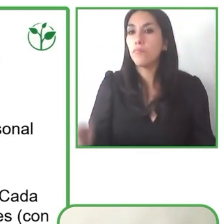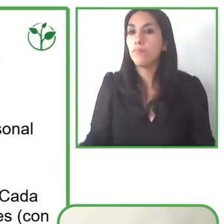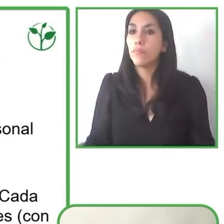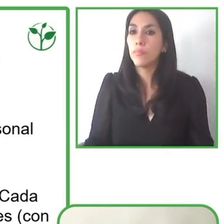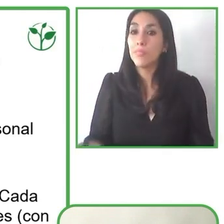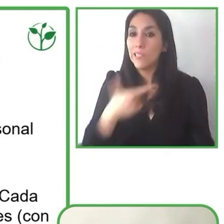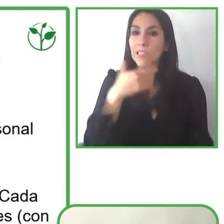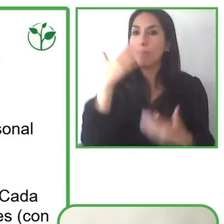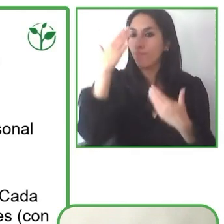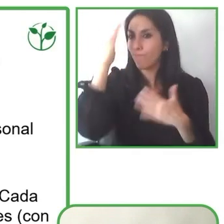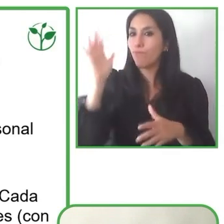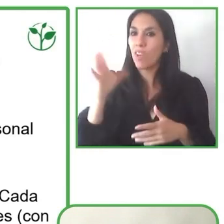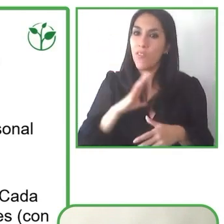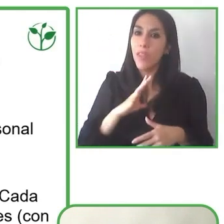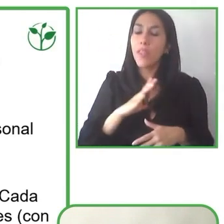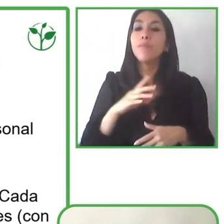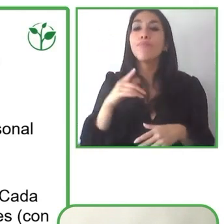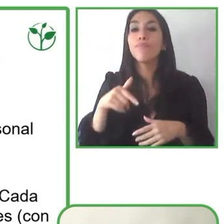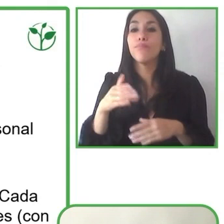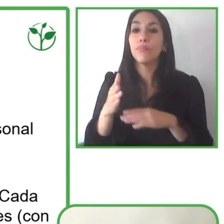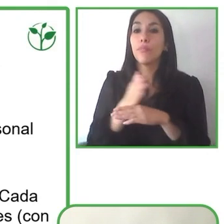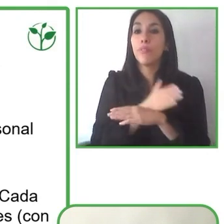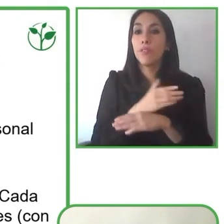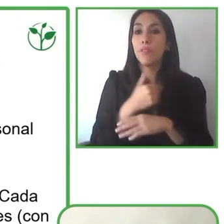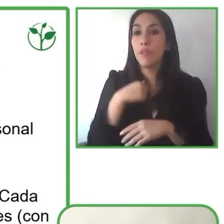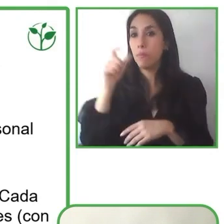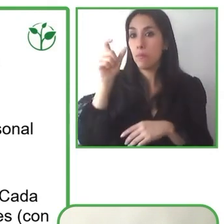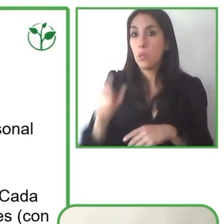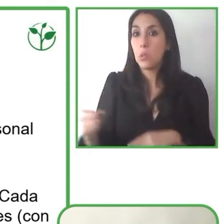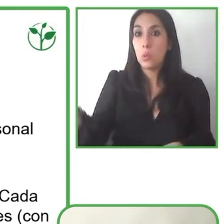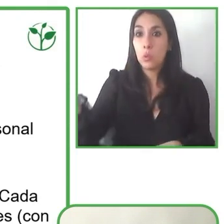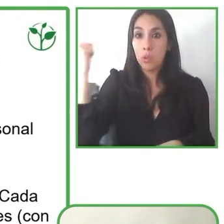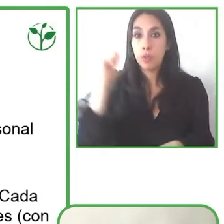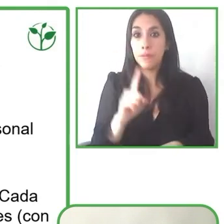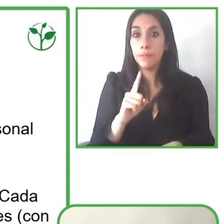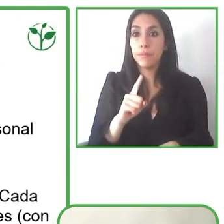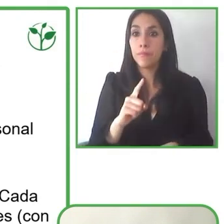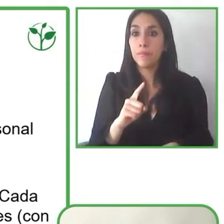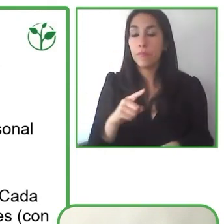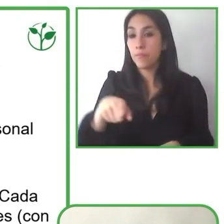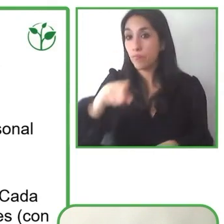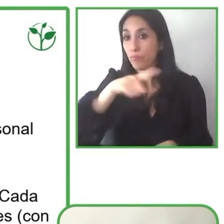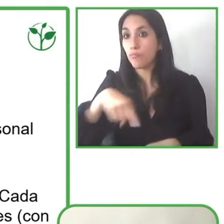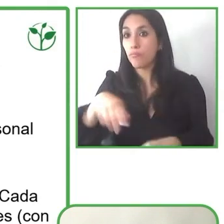So we also want to work on awareness and sensitivity before the guests arrive at the destinations